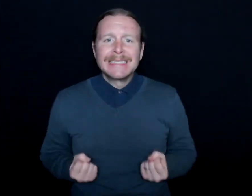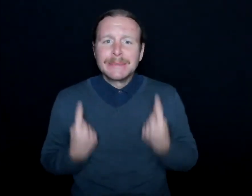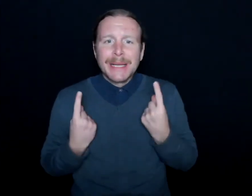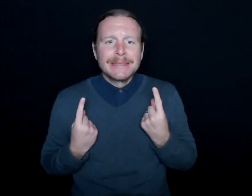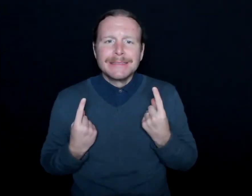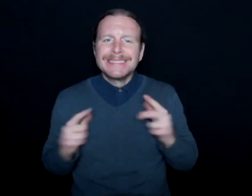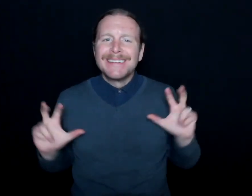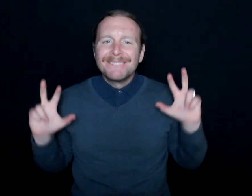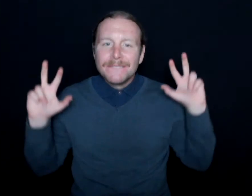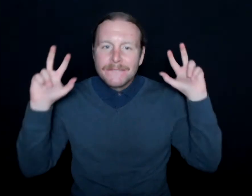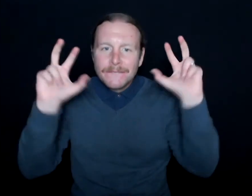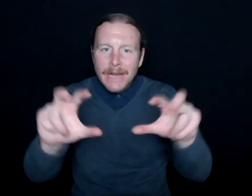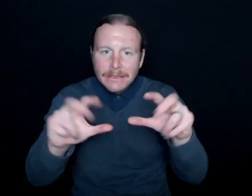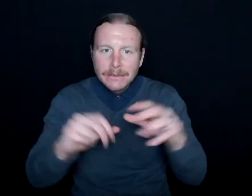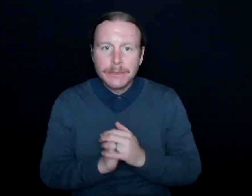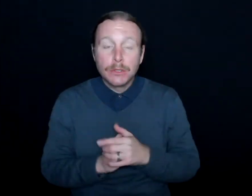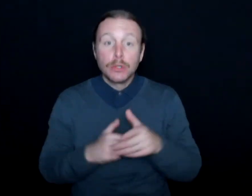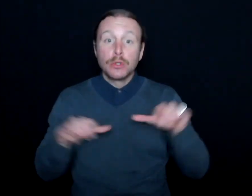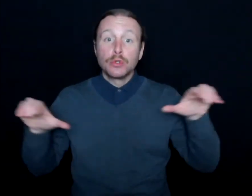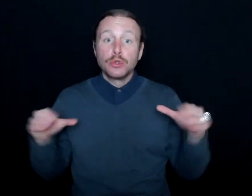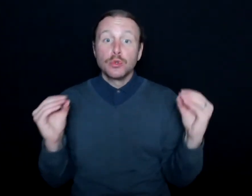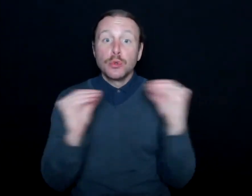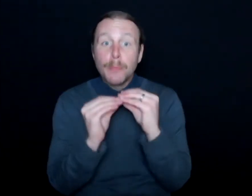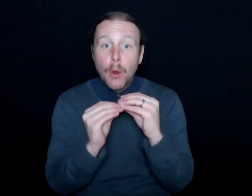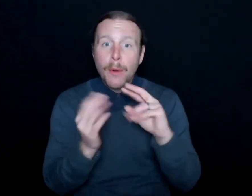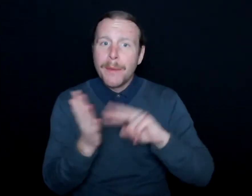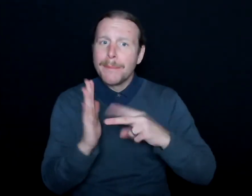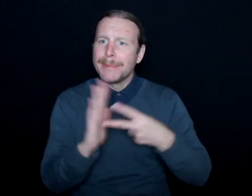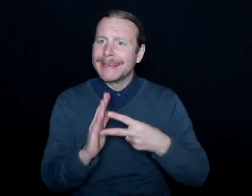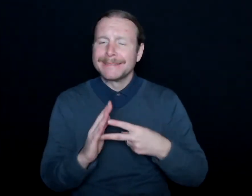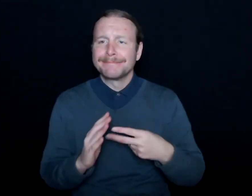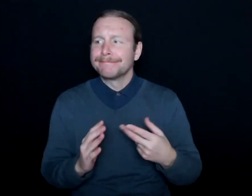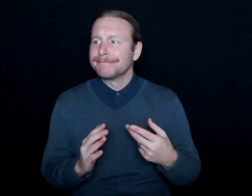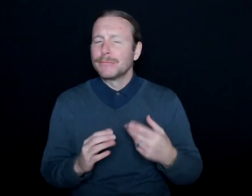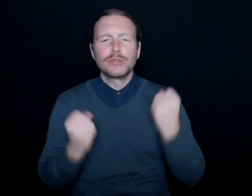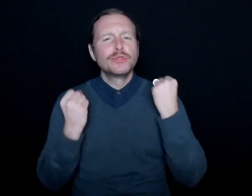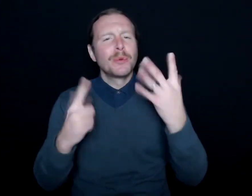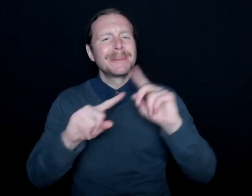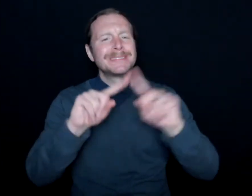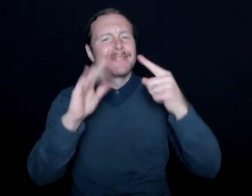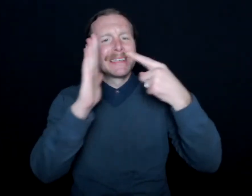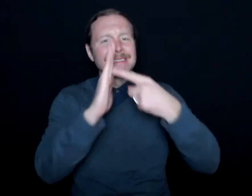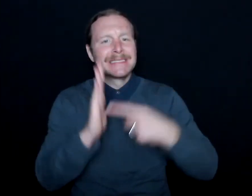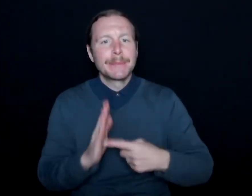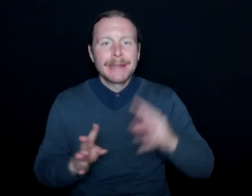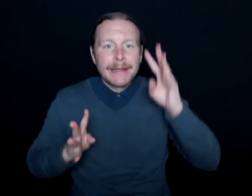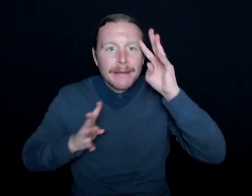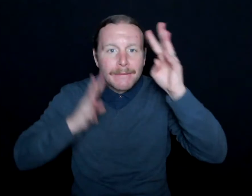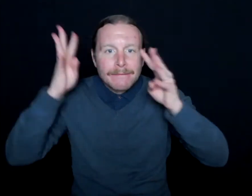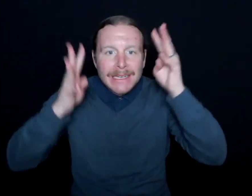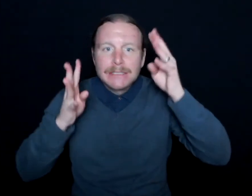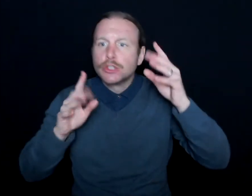When you do more, there are so many different examples of inventions and innovations that